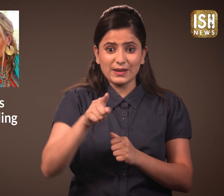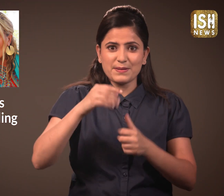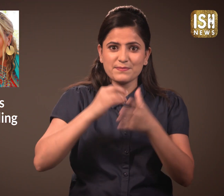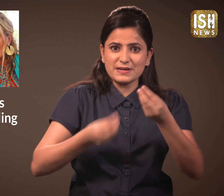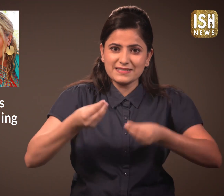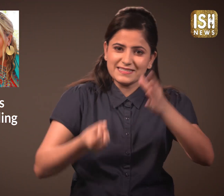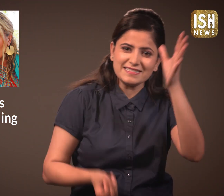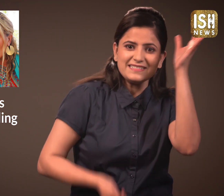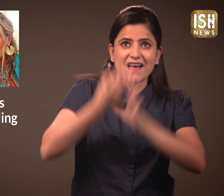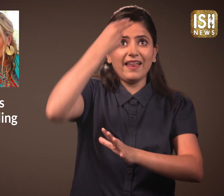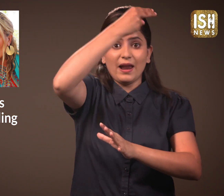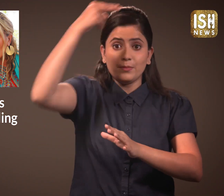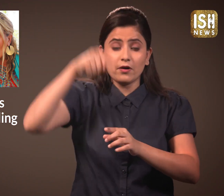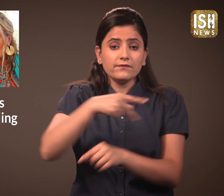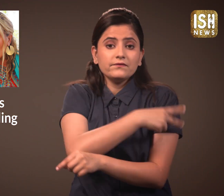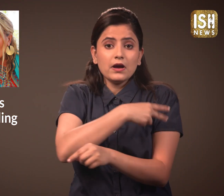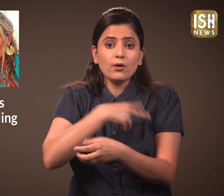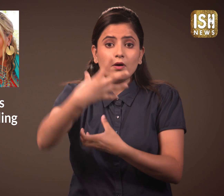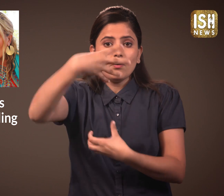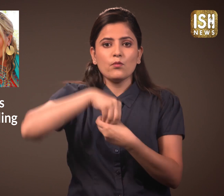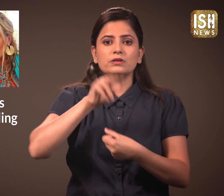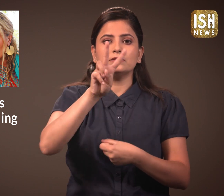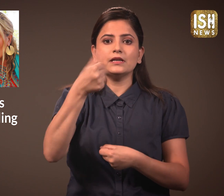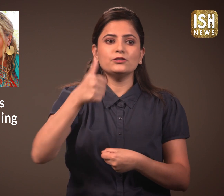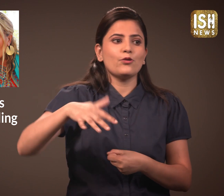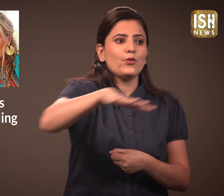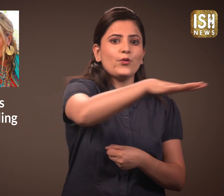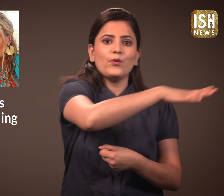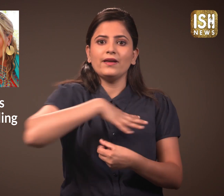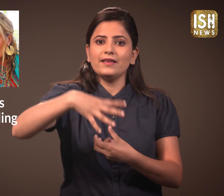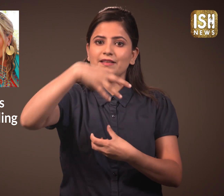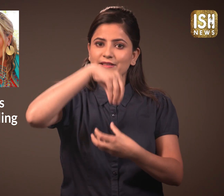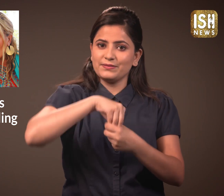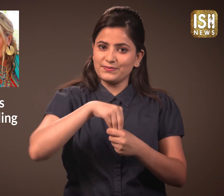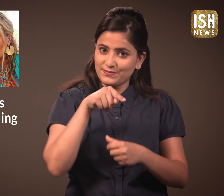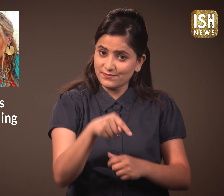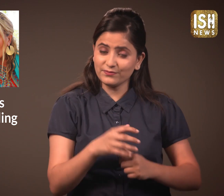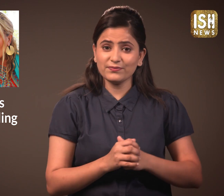She has 26 employees working with her.